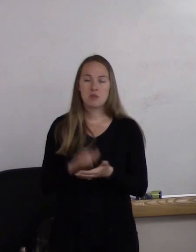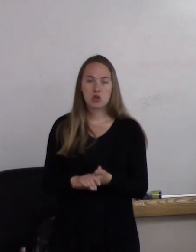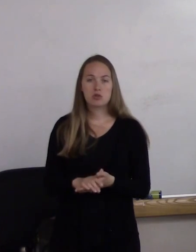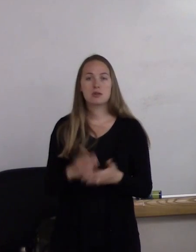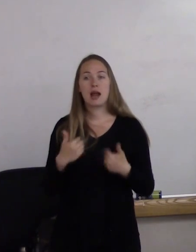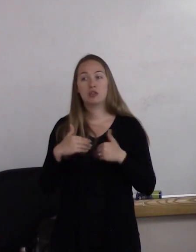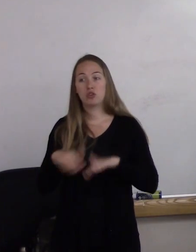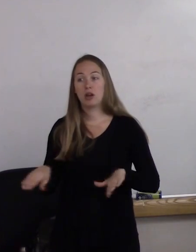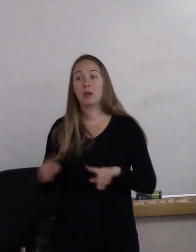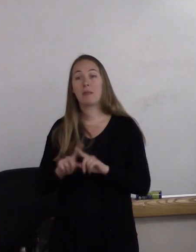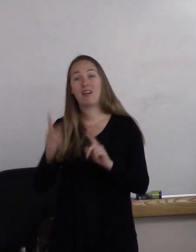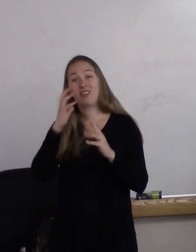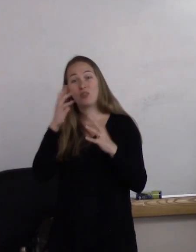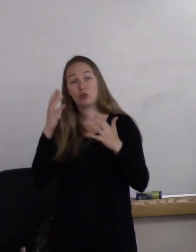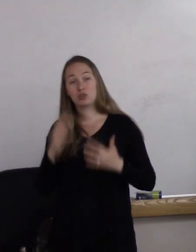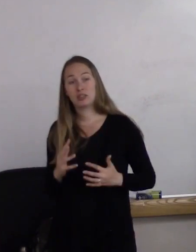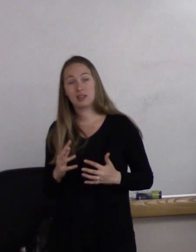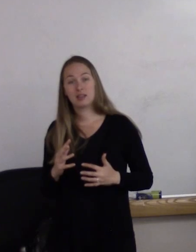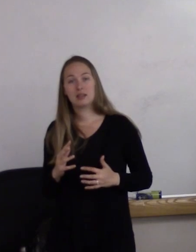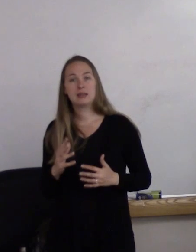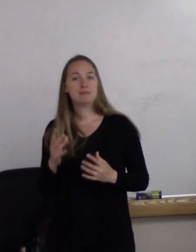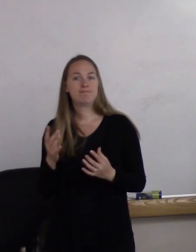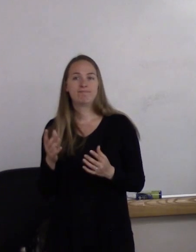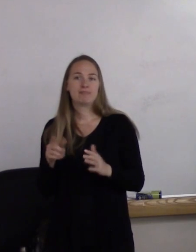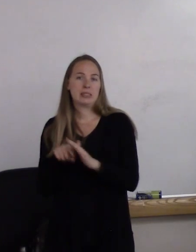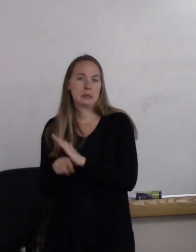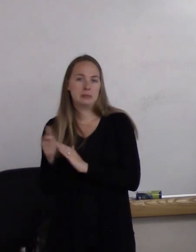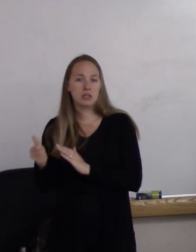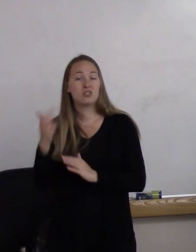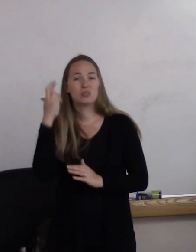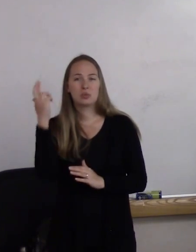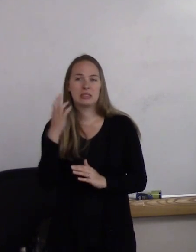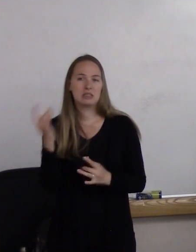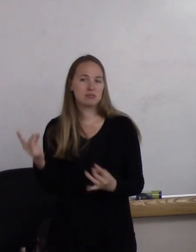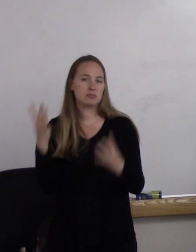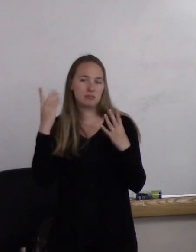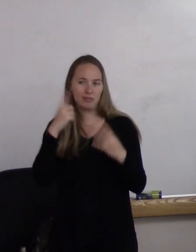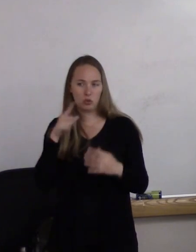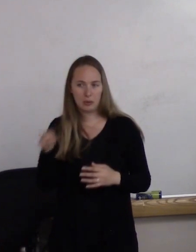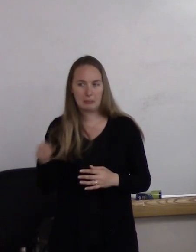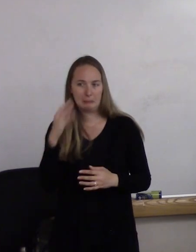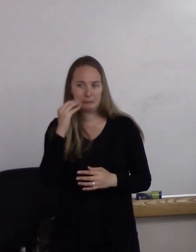but unfortunately ended up taking his life because it was extremely traumatizing for him.